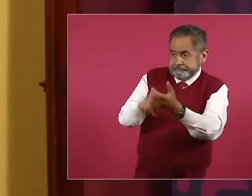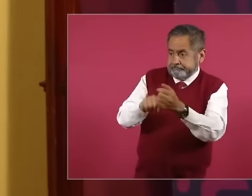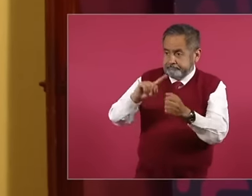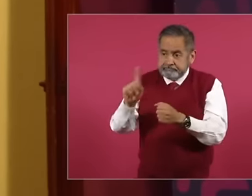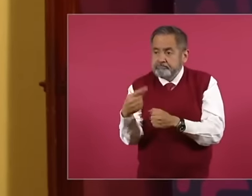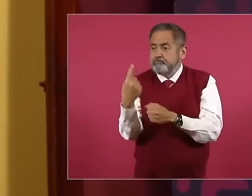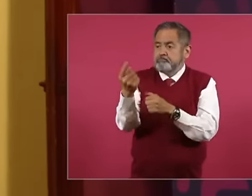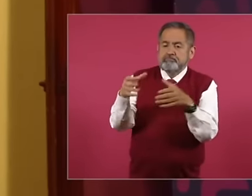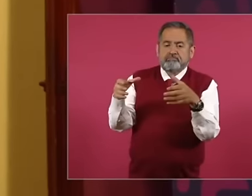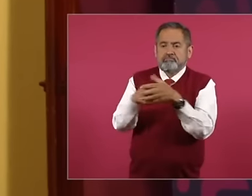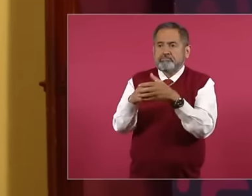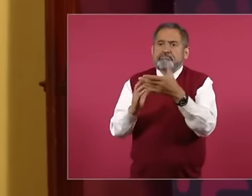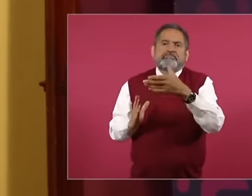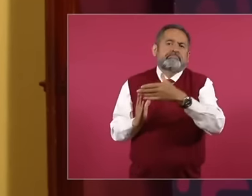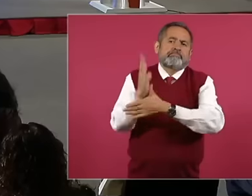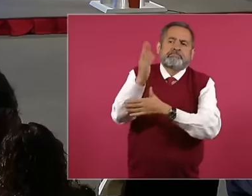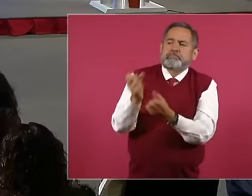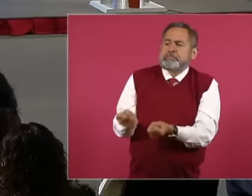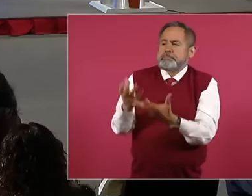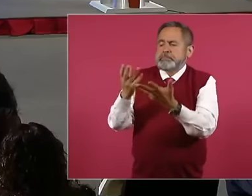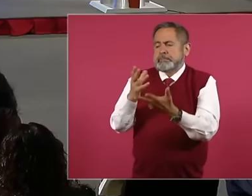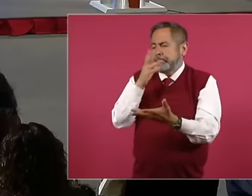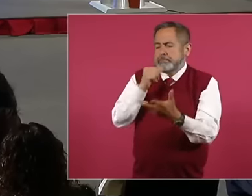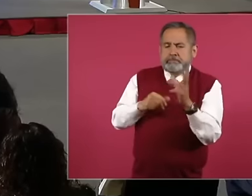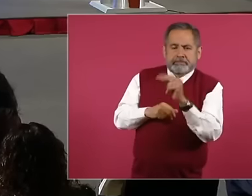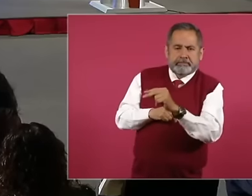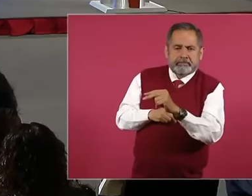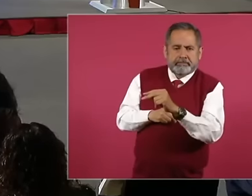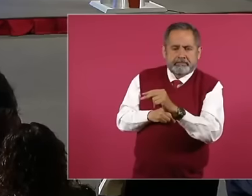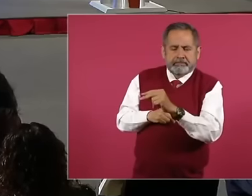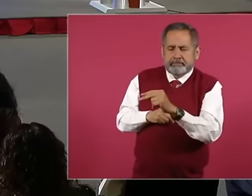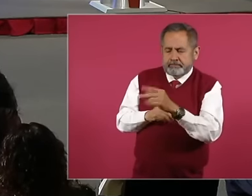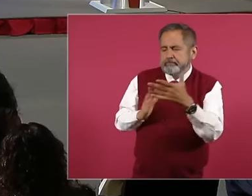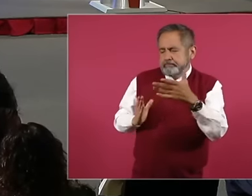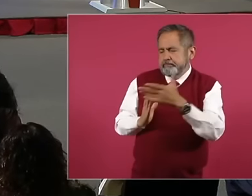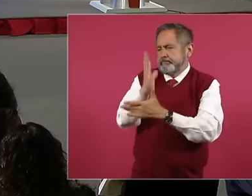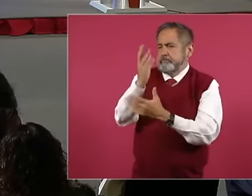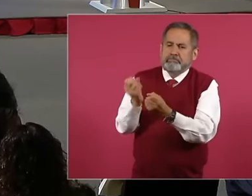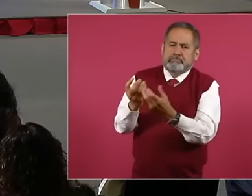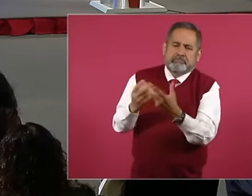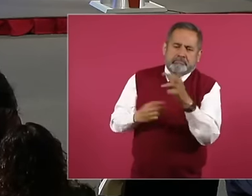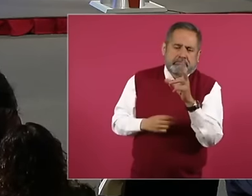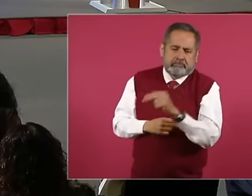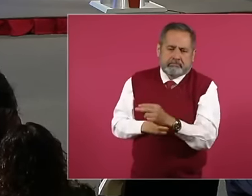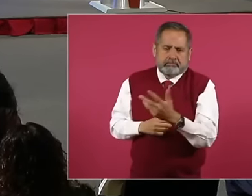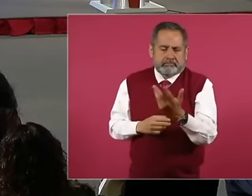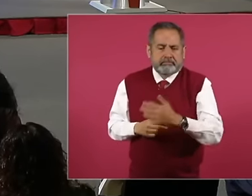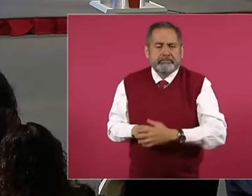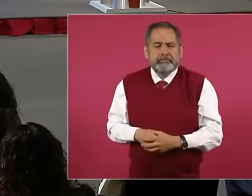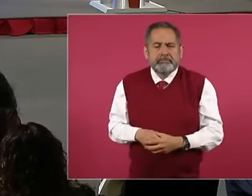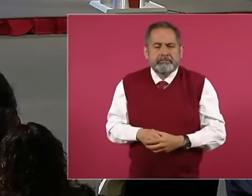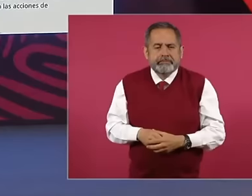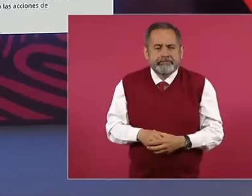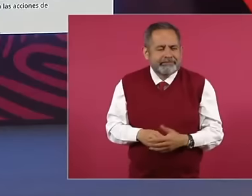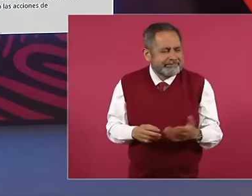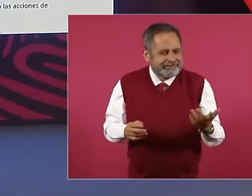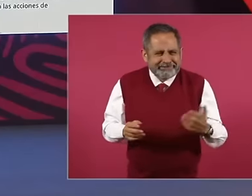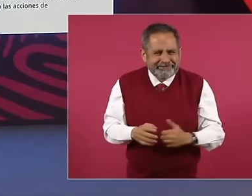over-representation. You know what, I proposed to them